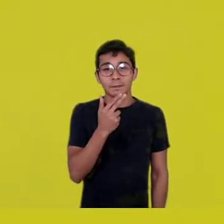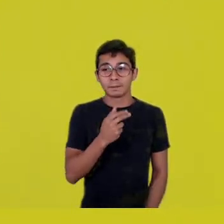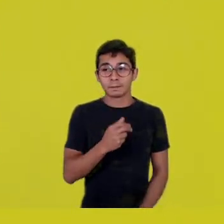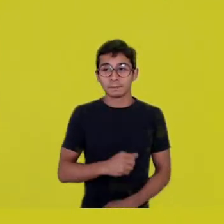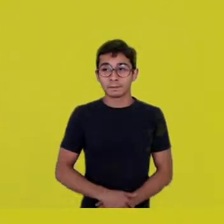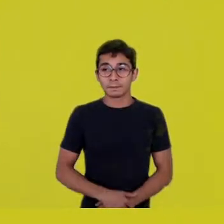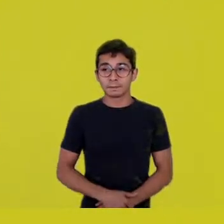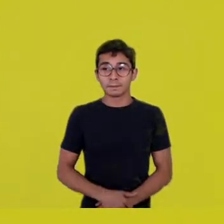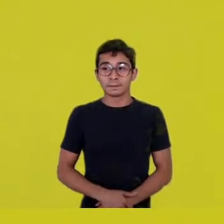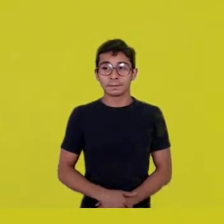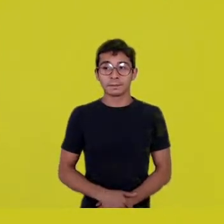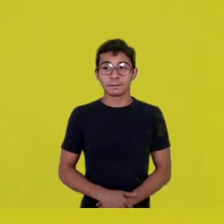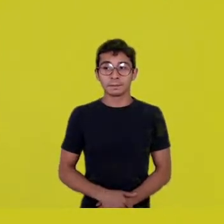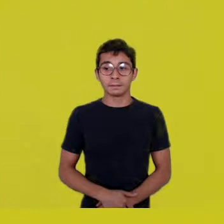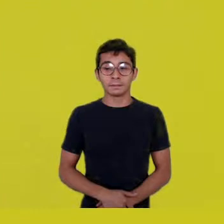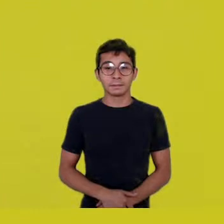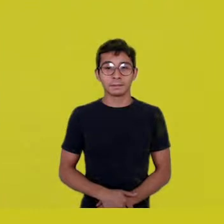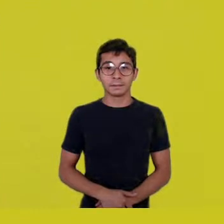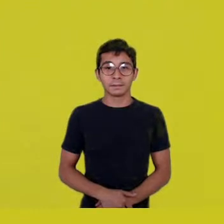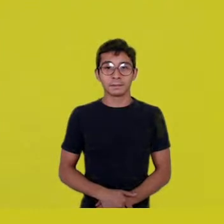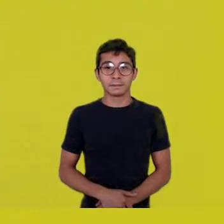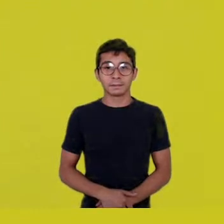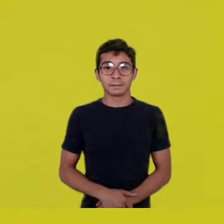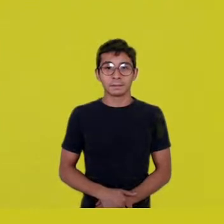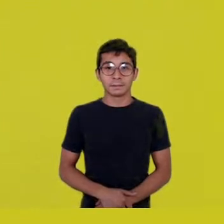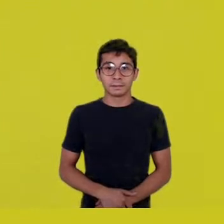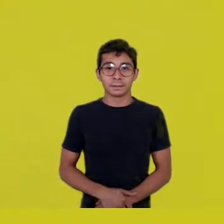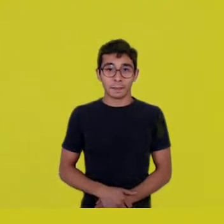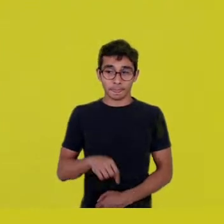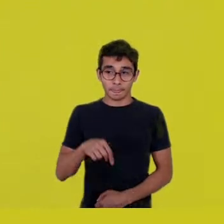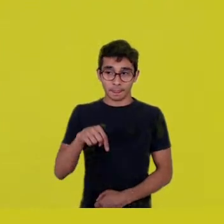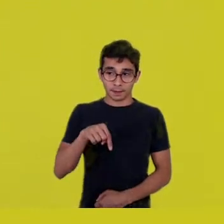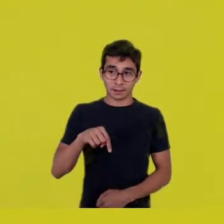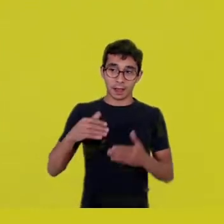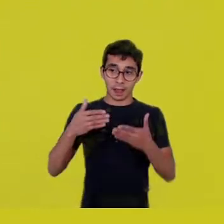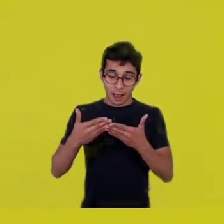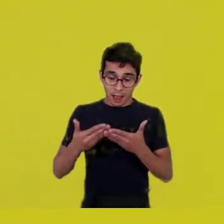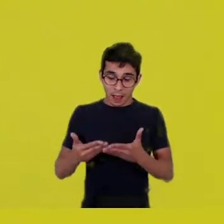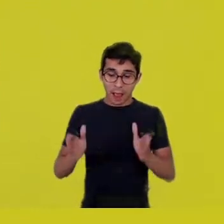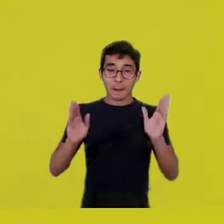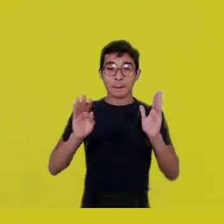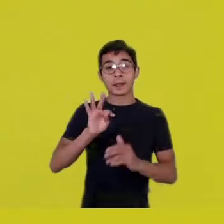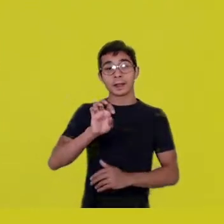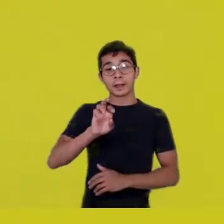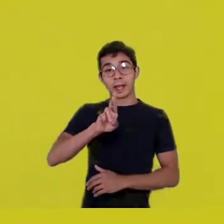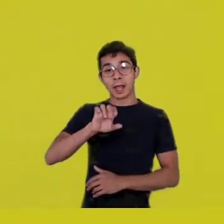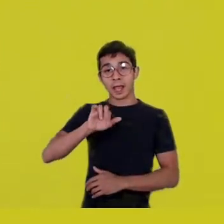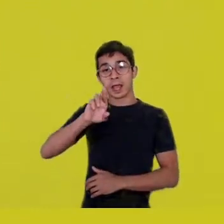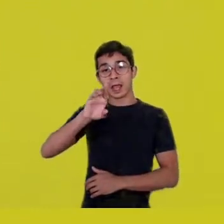Opening the yards means calling our mother Earth to speak.